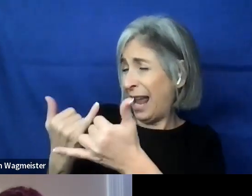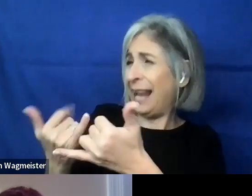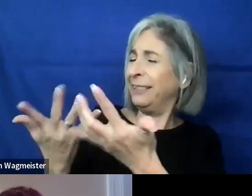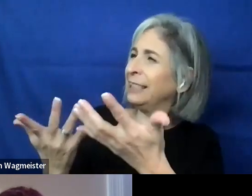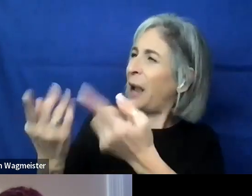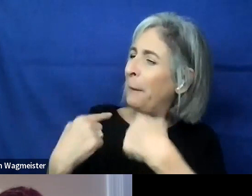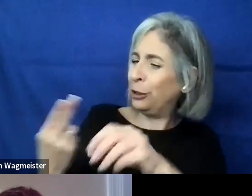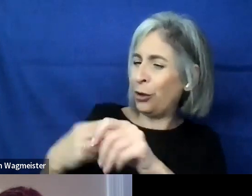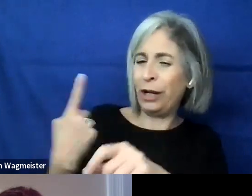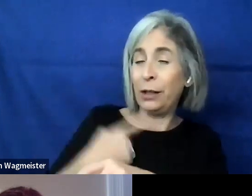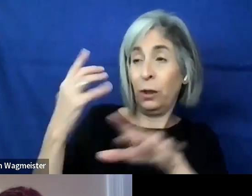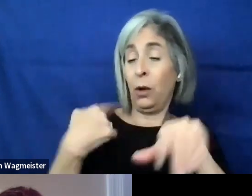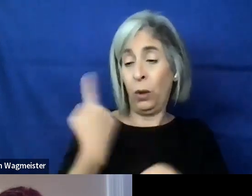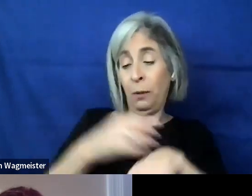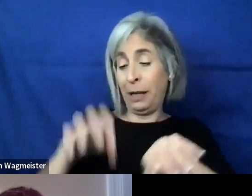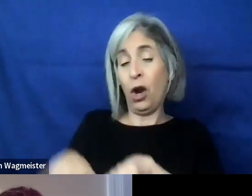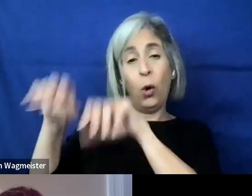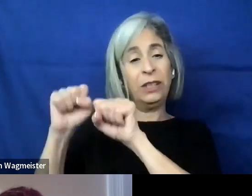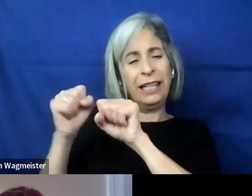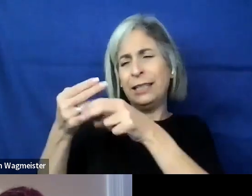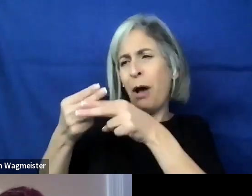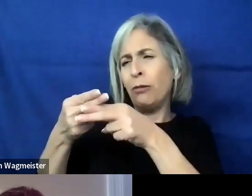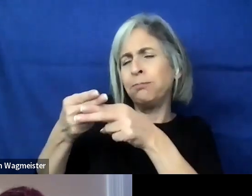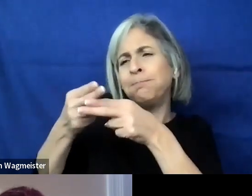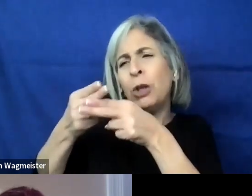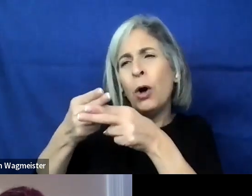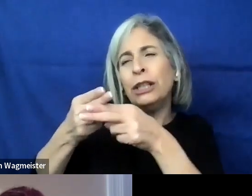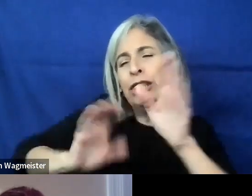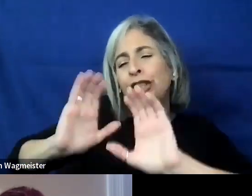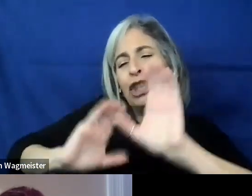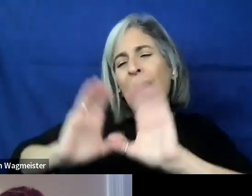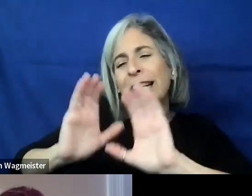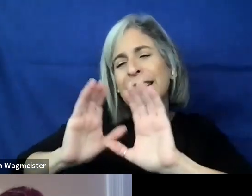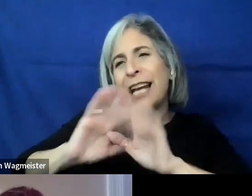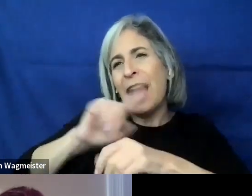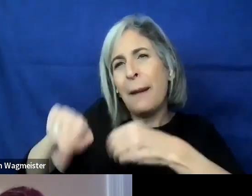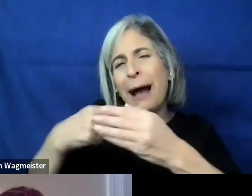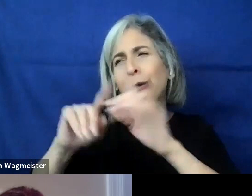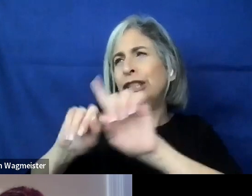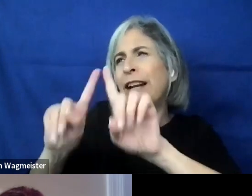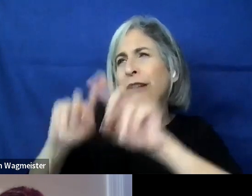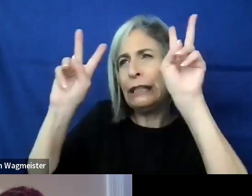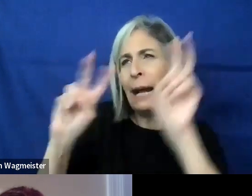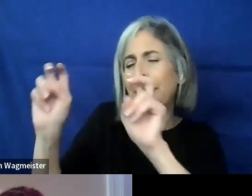We'll be hosting little small conversation chats about different topics in web accessibility.